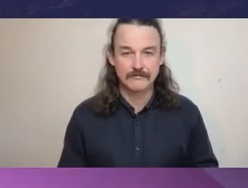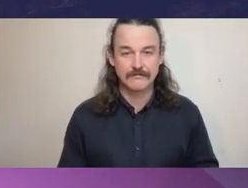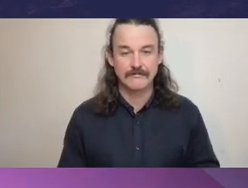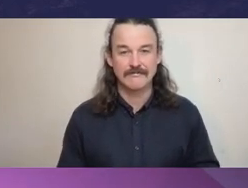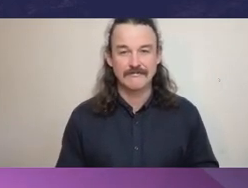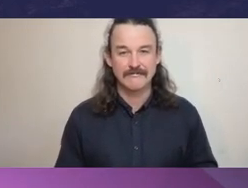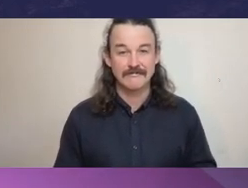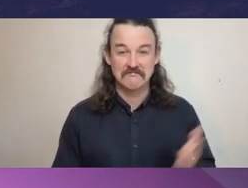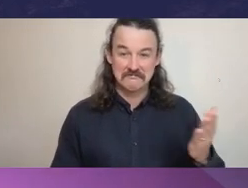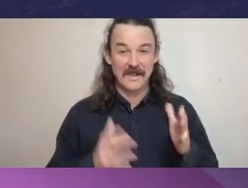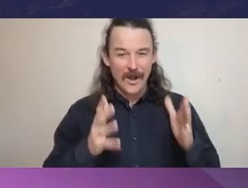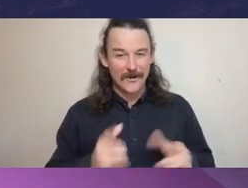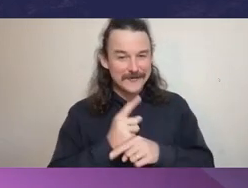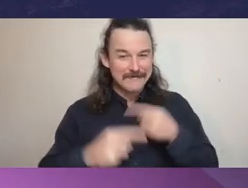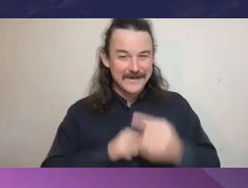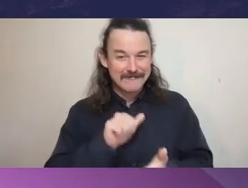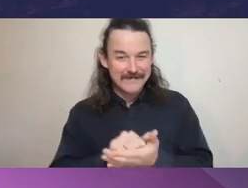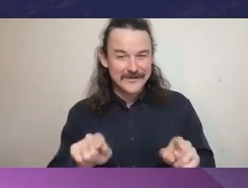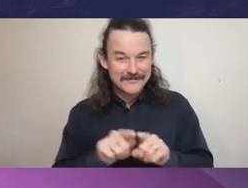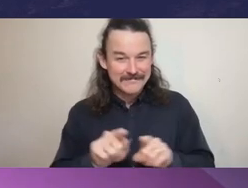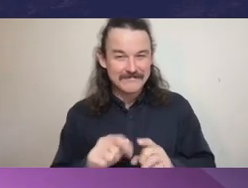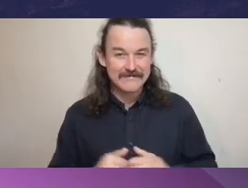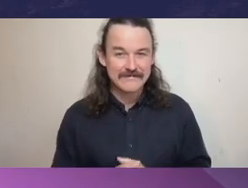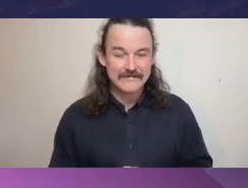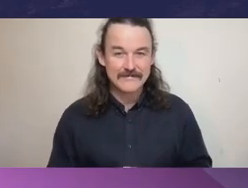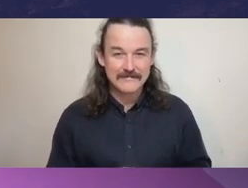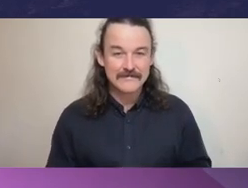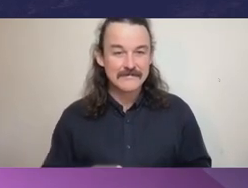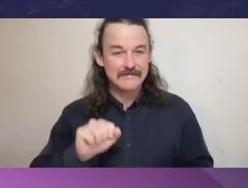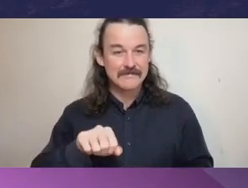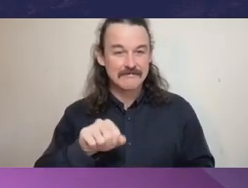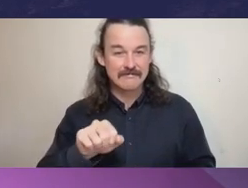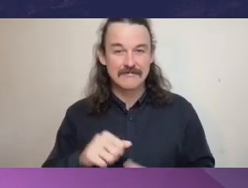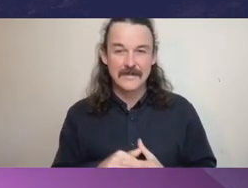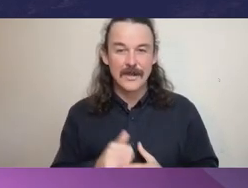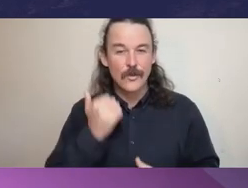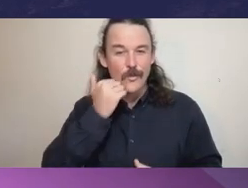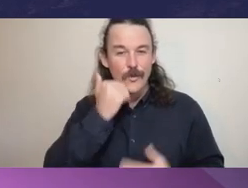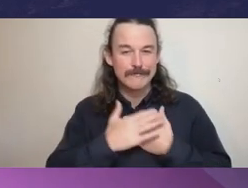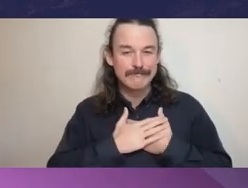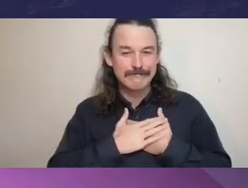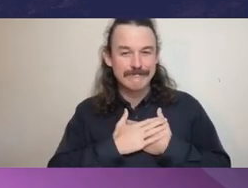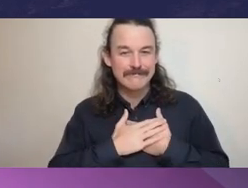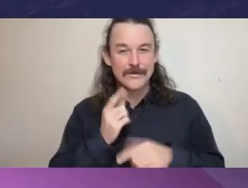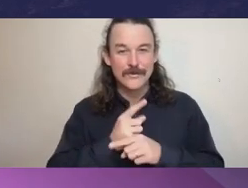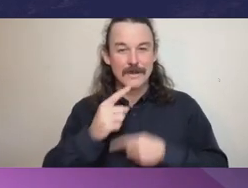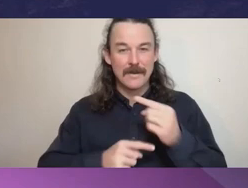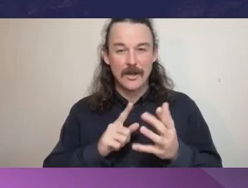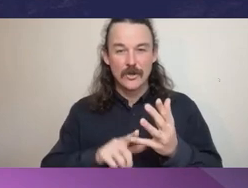Auditor General Greaves: you know, it warms the [illegible] of an auditors heart to hear you refer to the US Treadway Commission from 1992